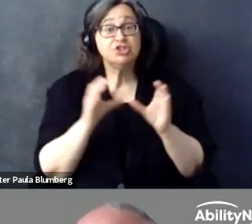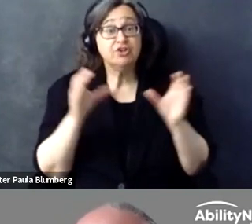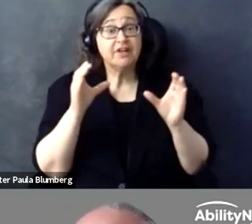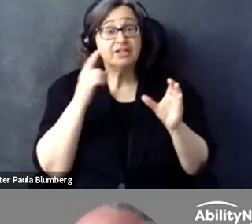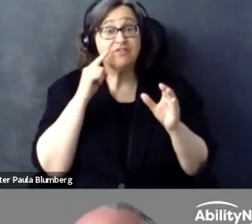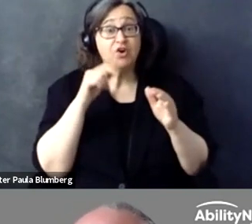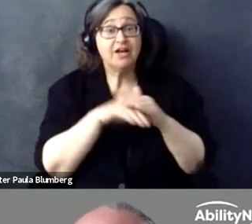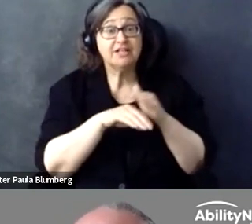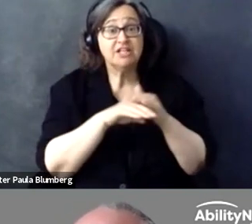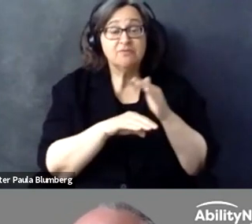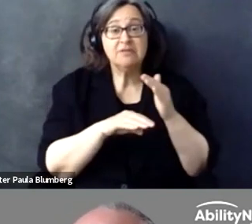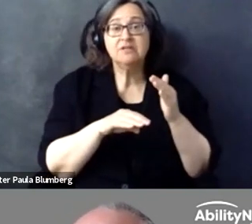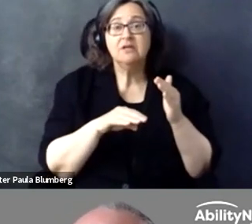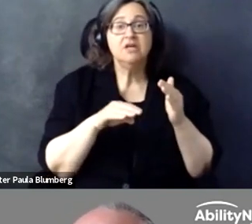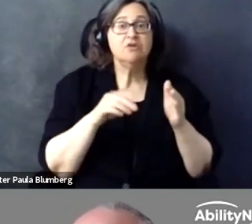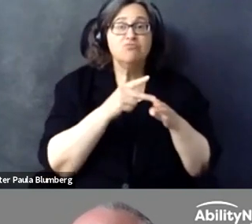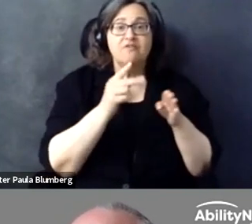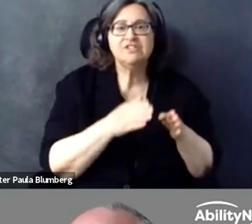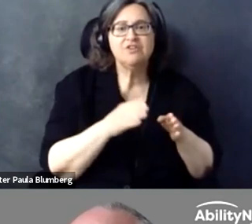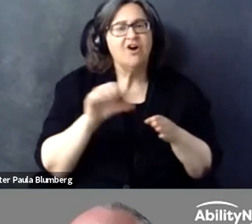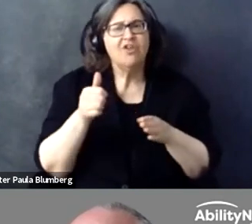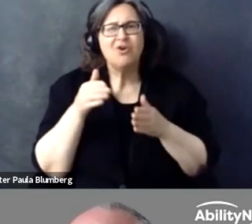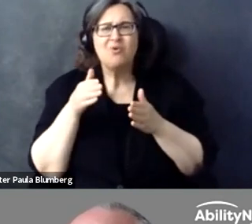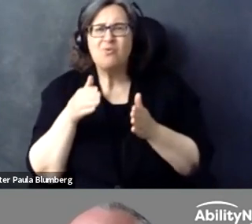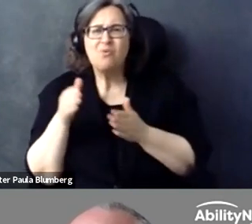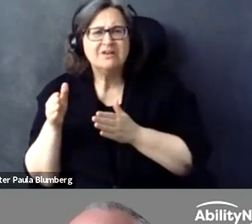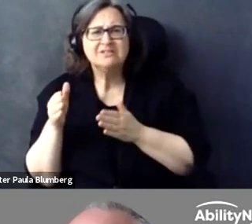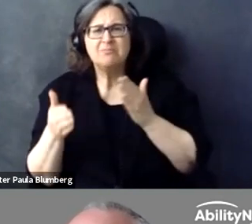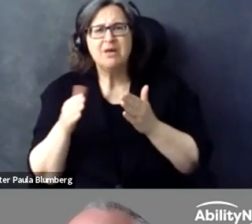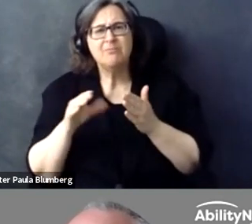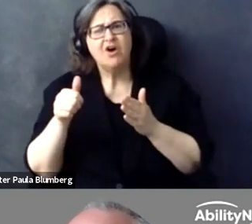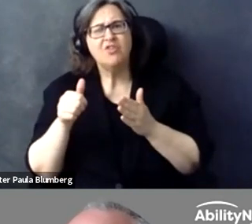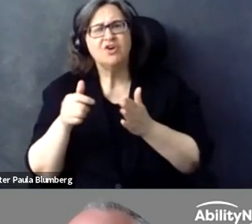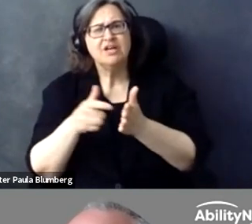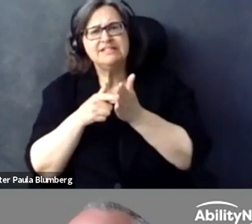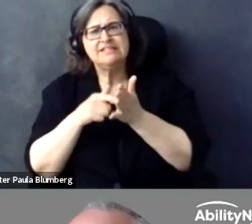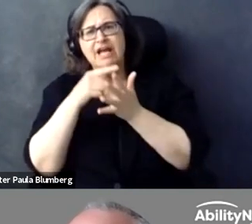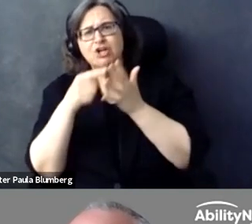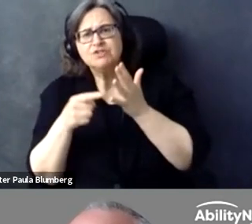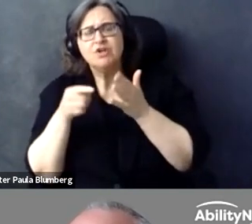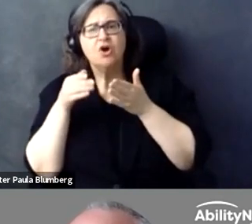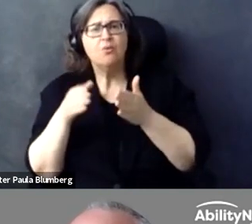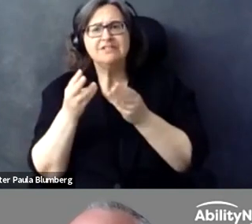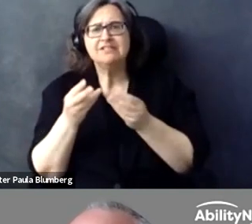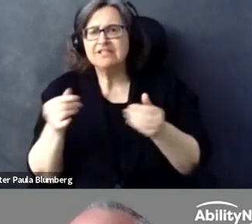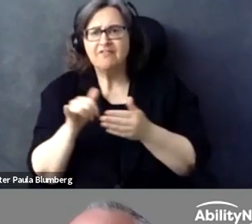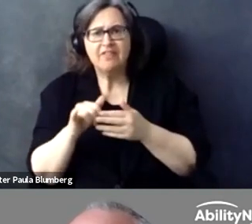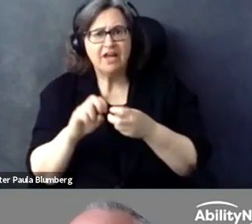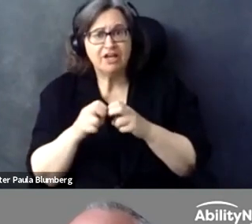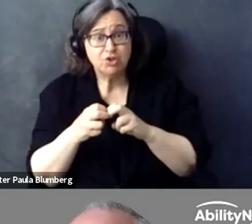So, my question is to the panel, do you think certification of accessibility professionals or some other kind of